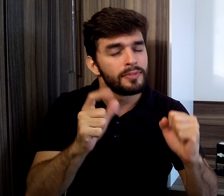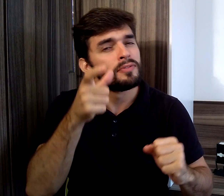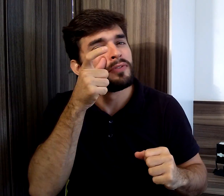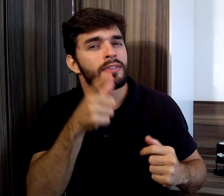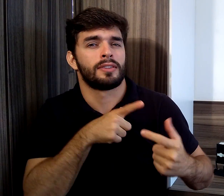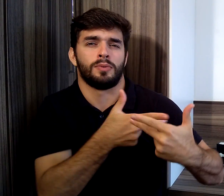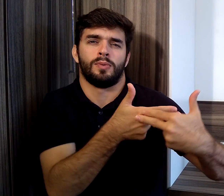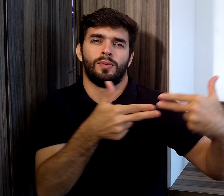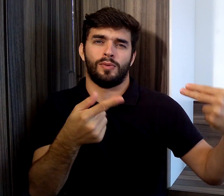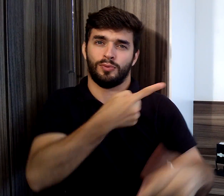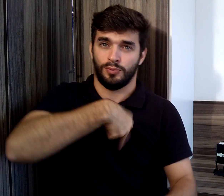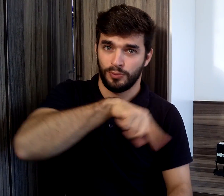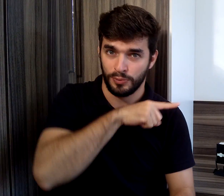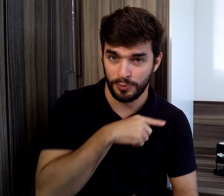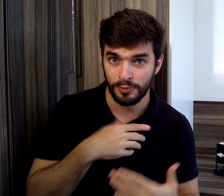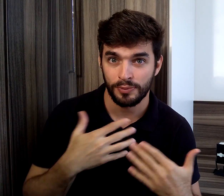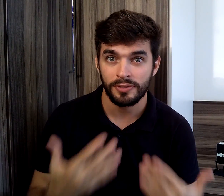to watch our other works.